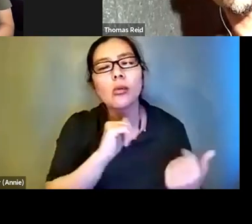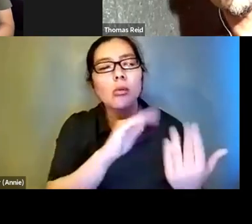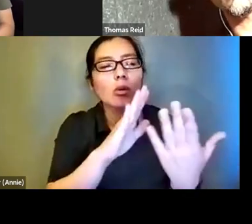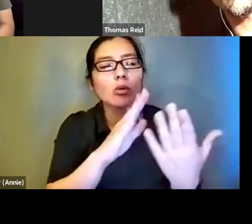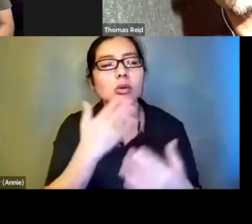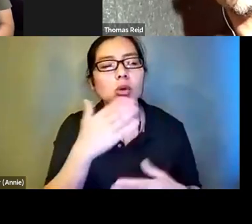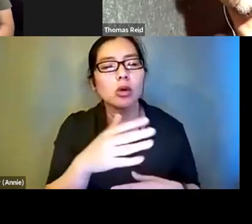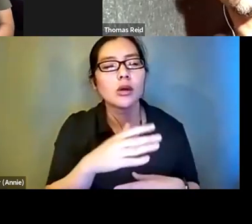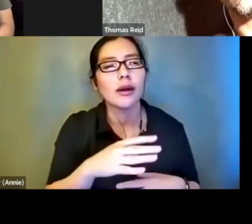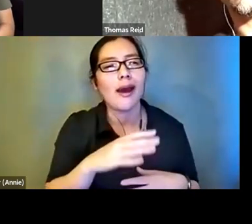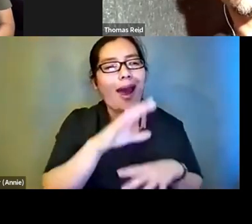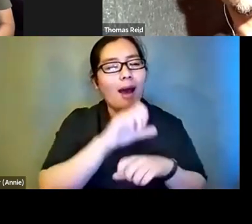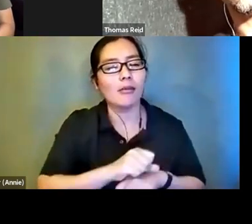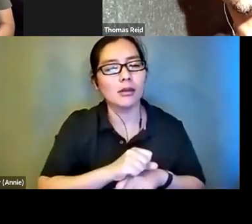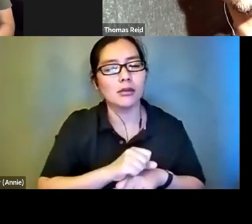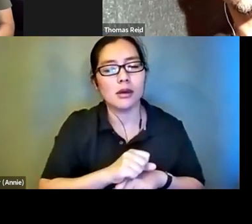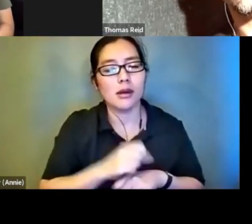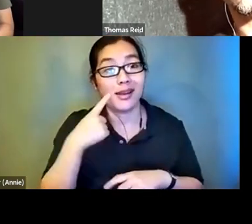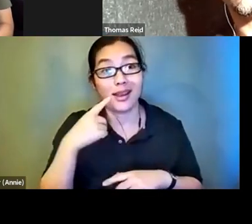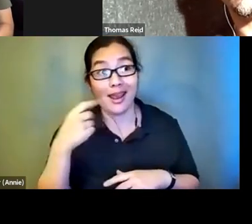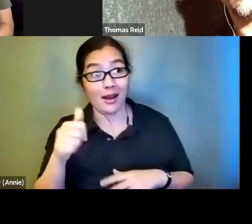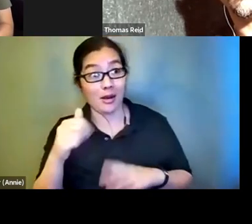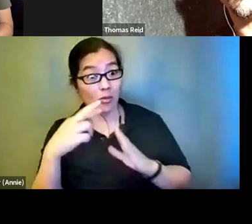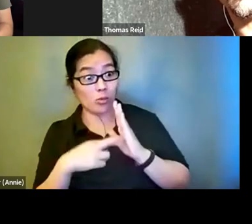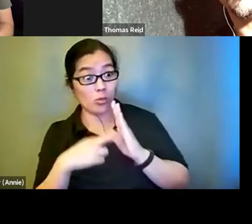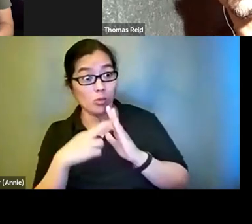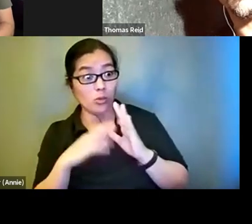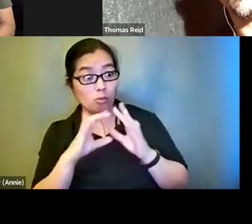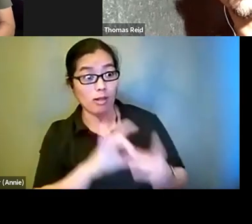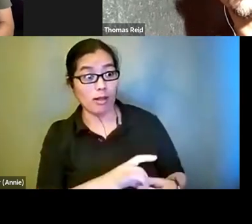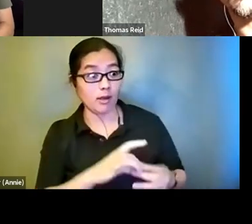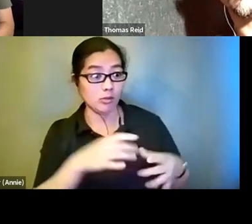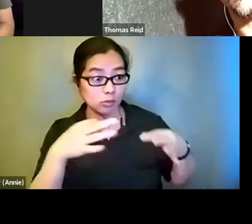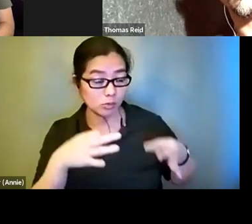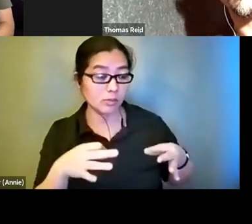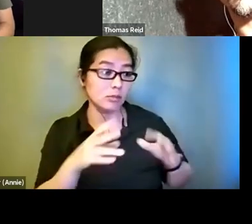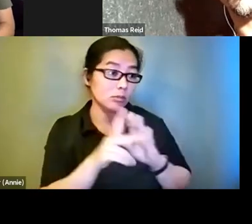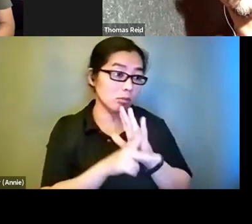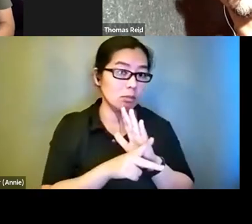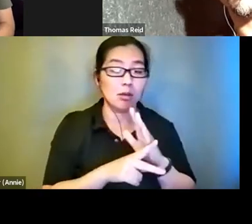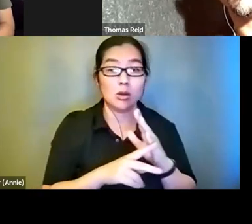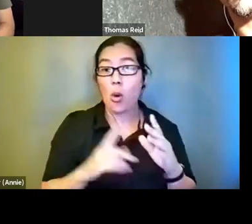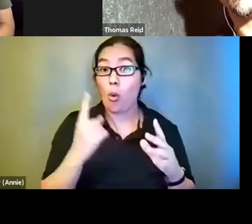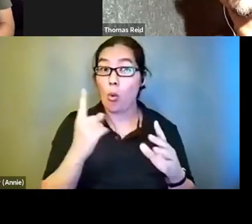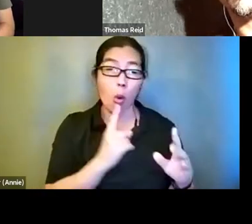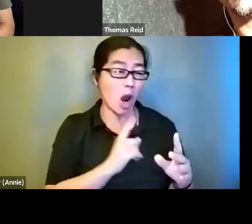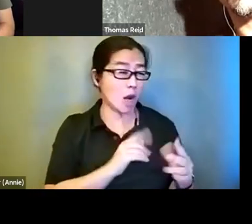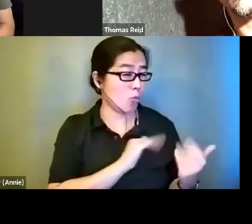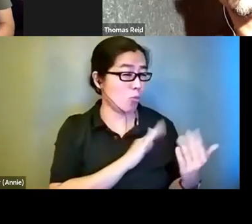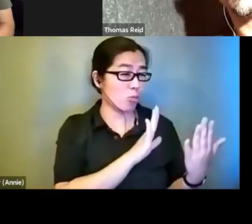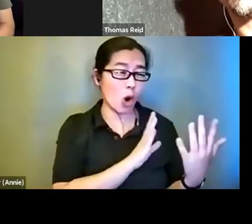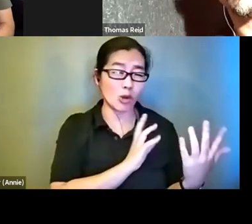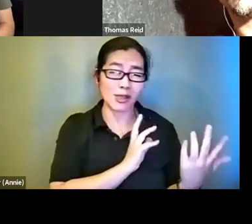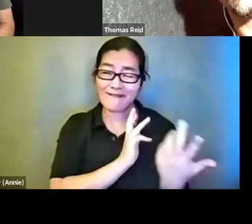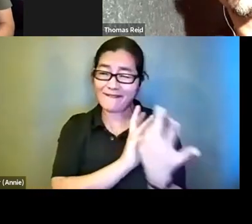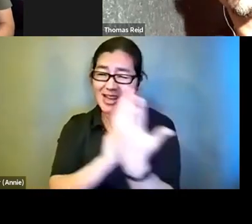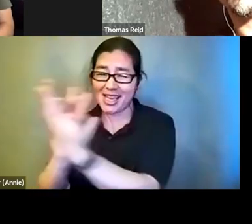the rules or principles or description are one size fits all for every scenario. You have to be flexible. You have to be creative